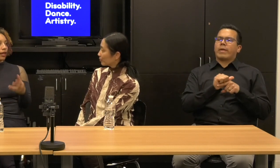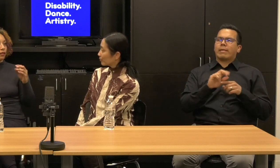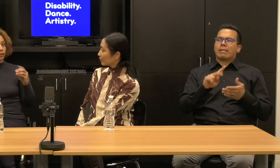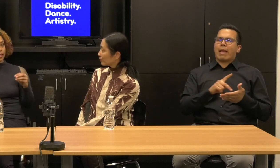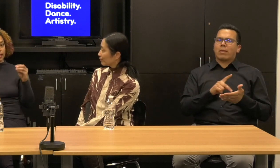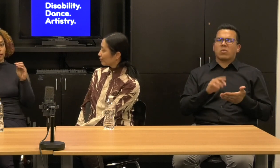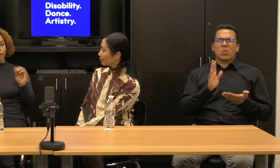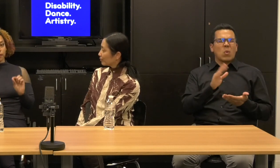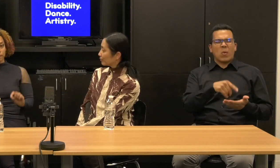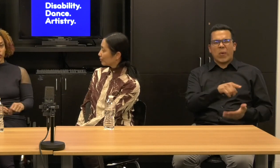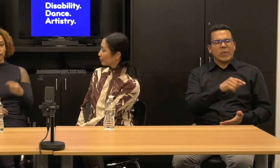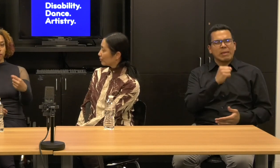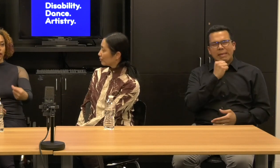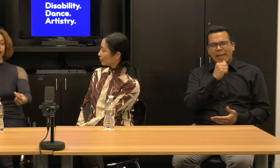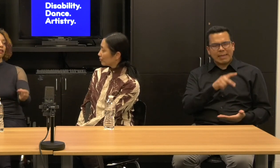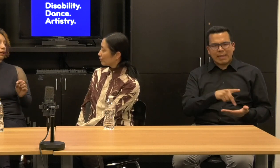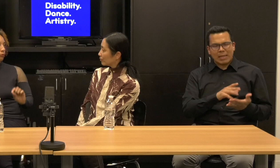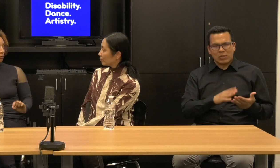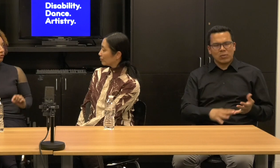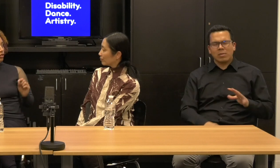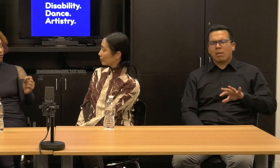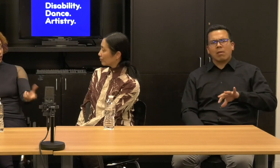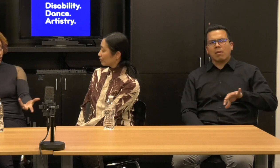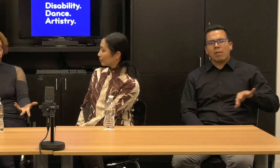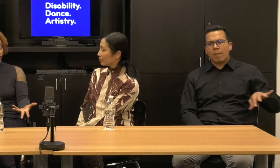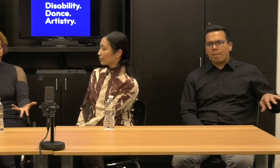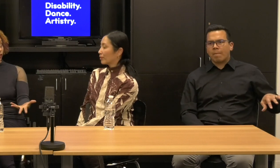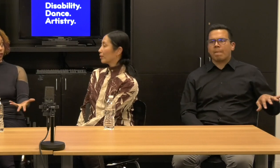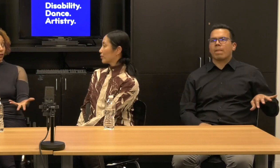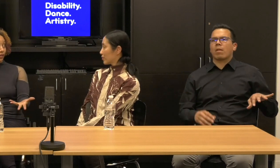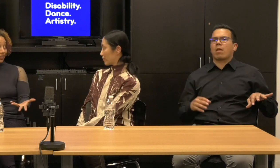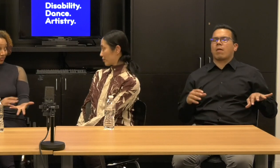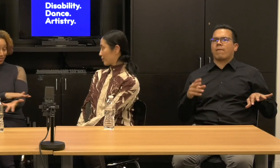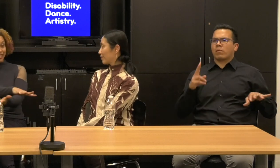the, the permissability around movement generation.